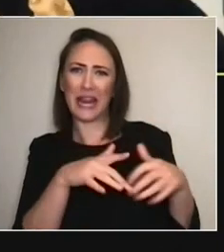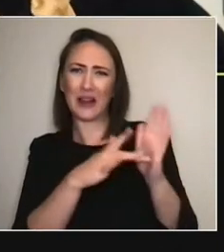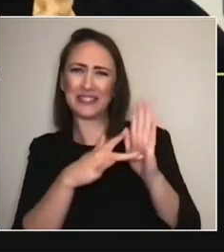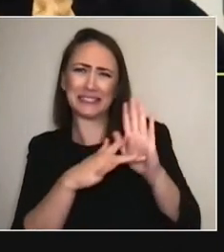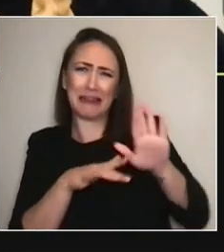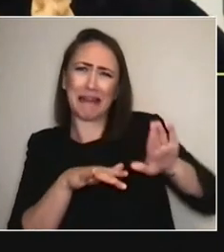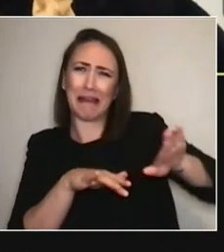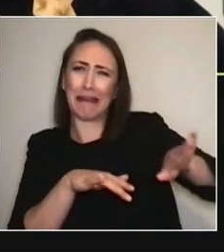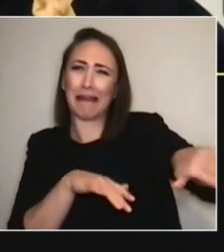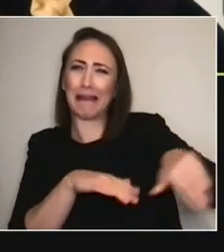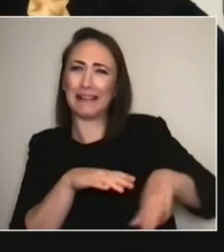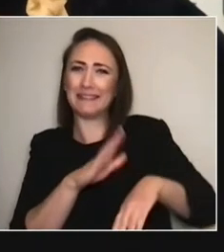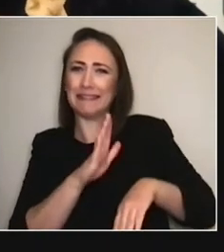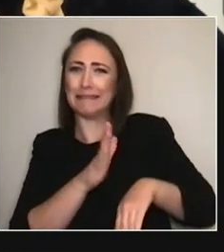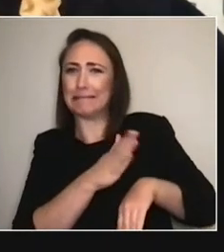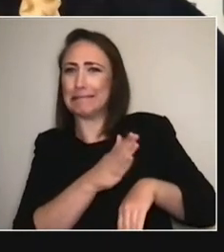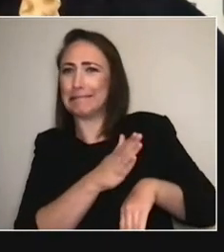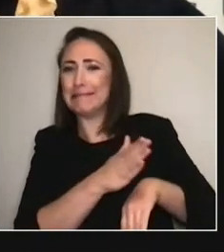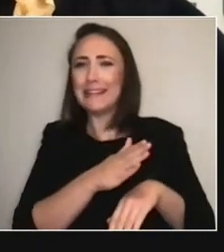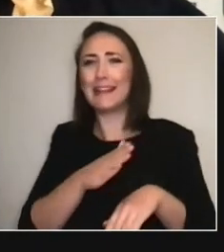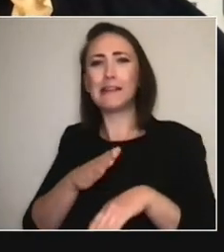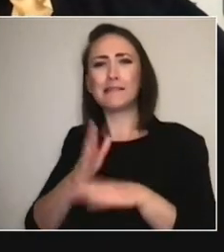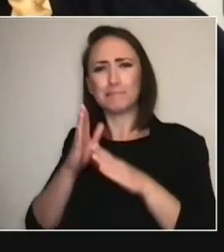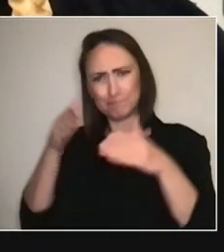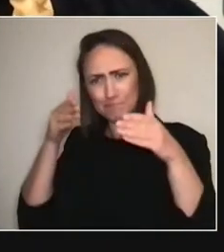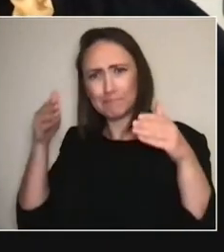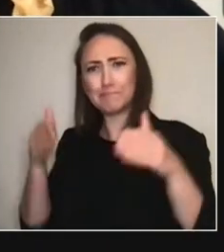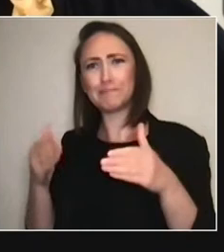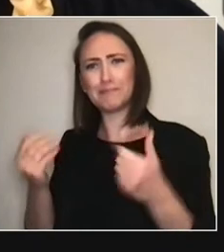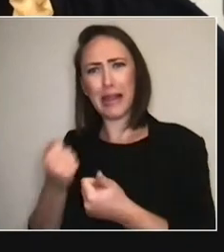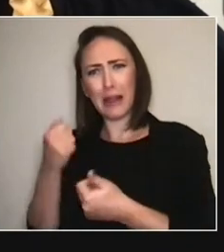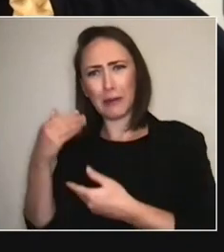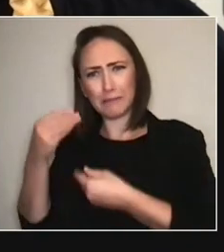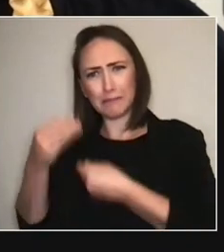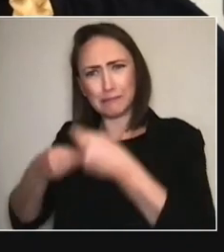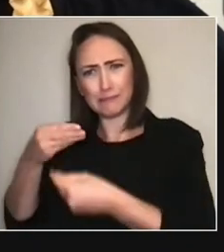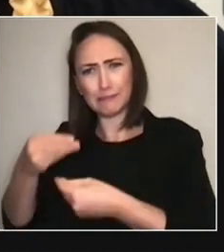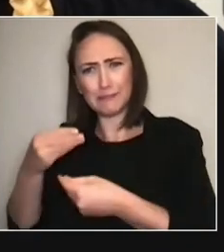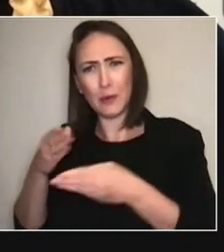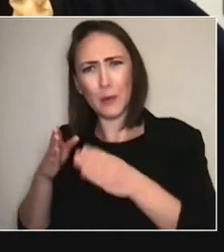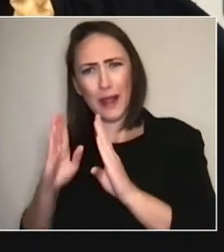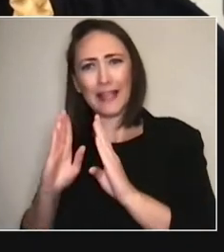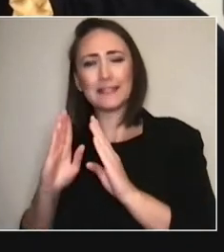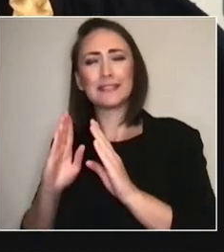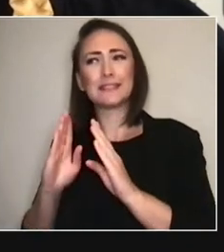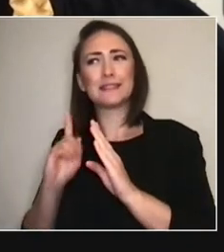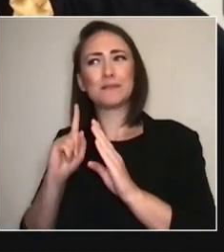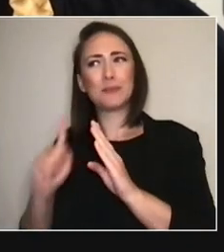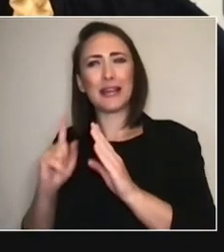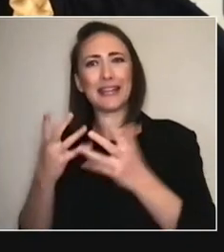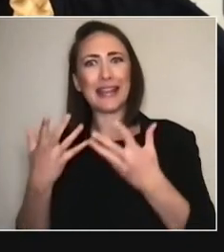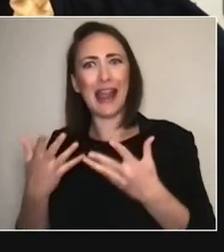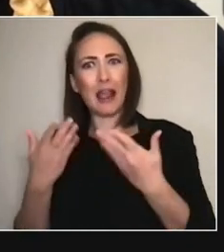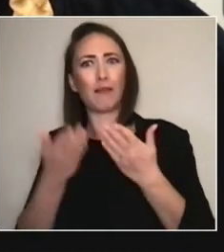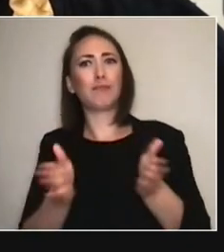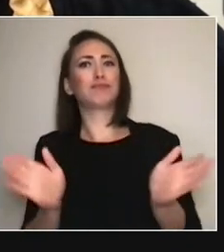'We really needed to pay attention a bit more.' (CHUCKLES) Um... And I've loved it...